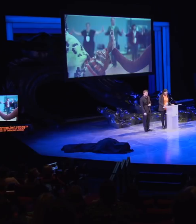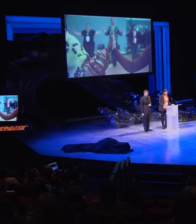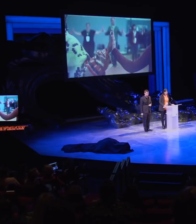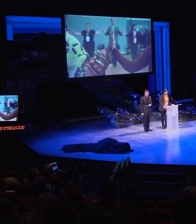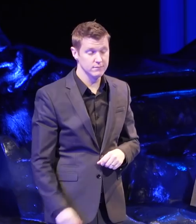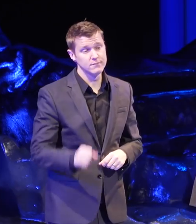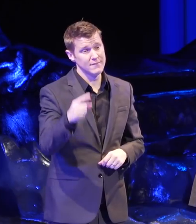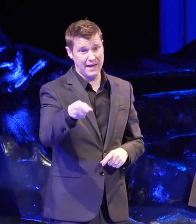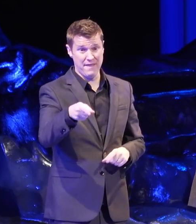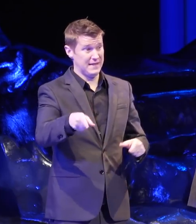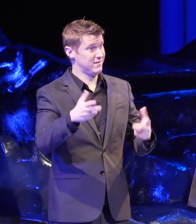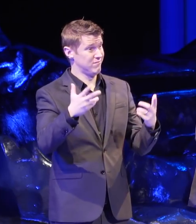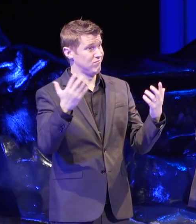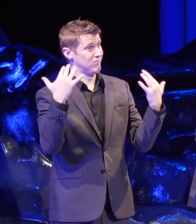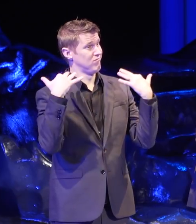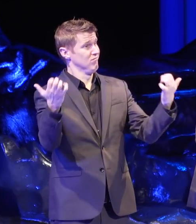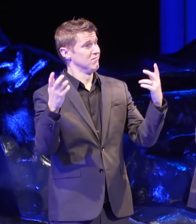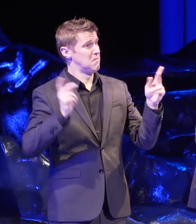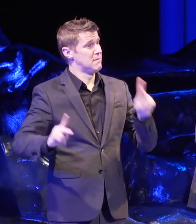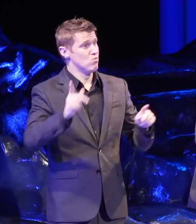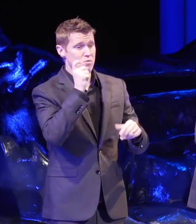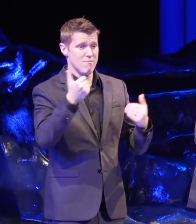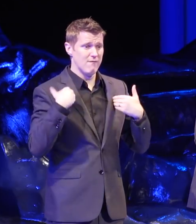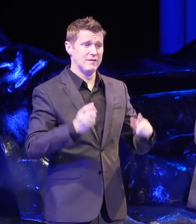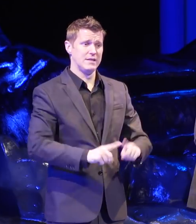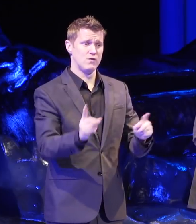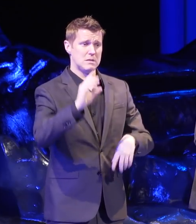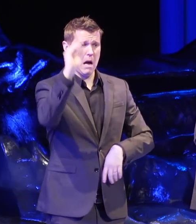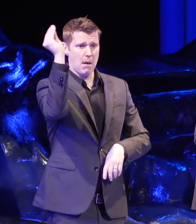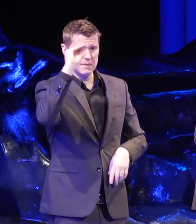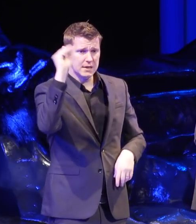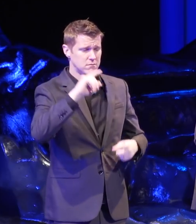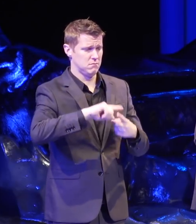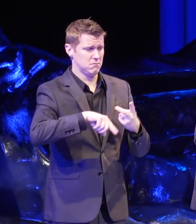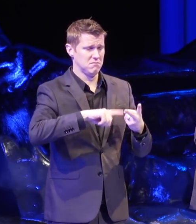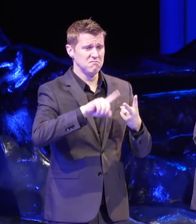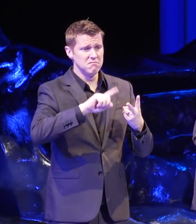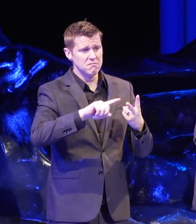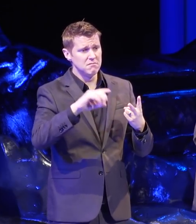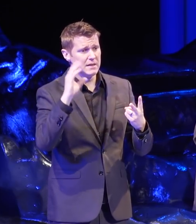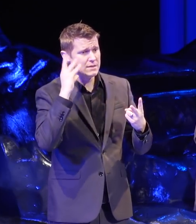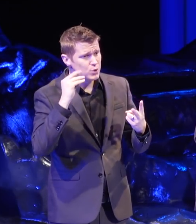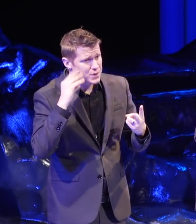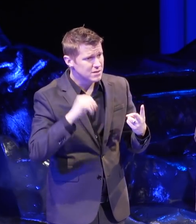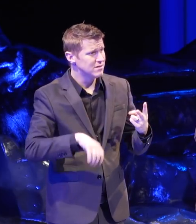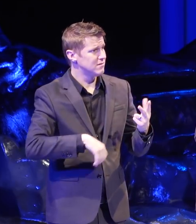This is a room full of people with different opinions, different experiences, different vocations